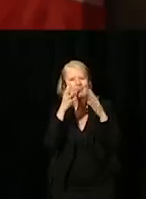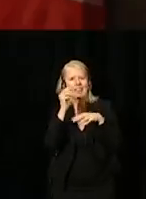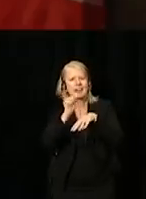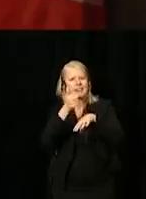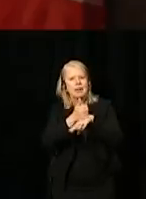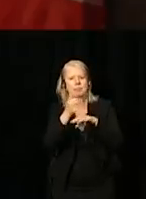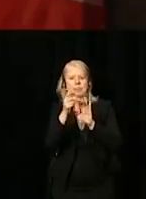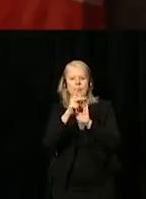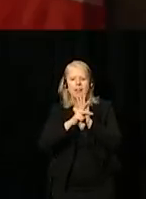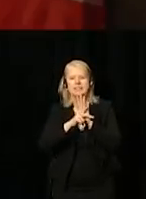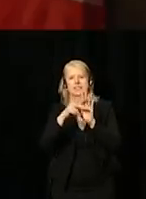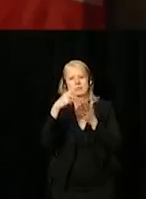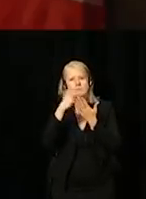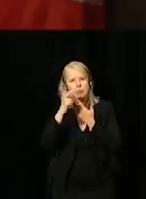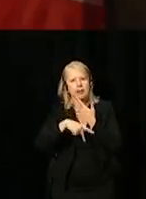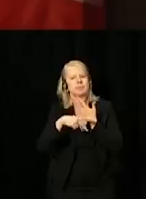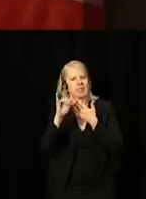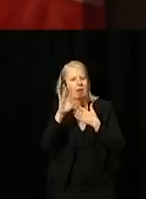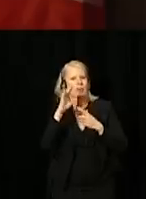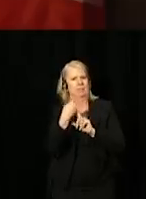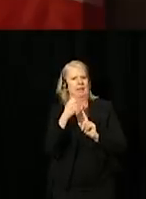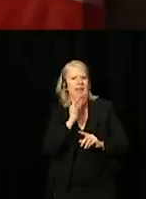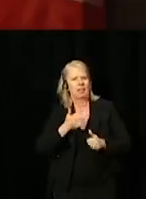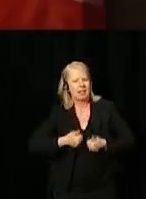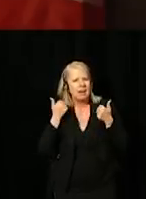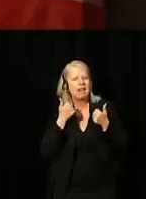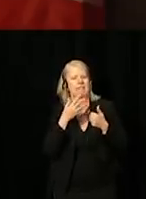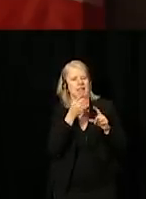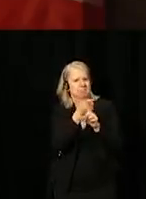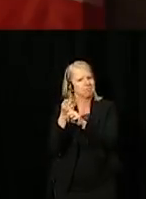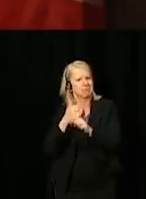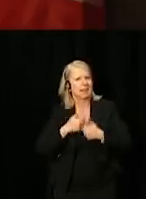of policies and programs that affect our lives and the lives of all Canadians.